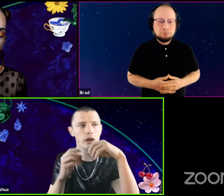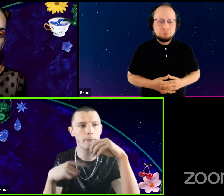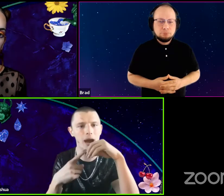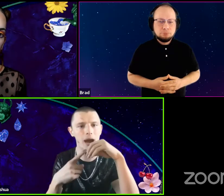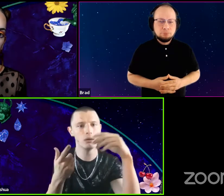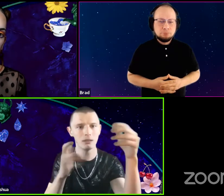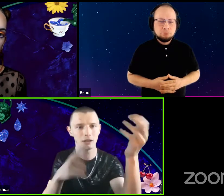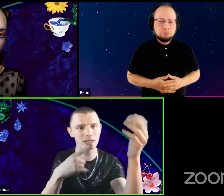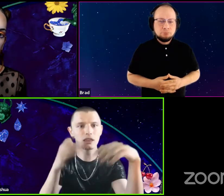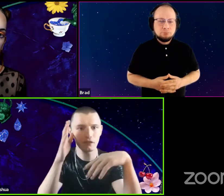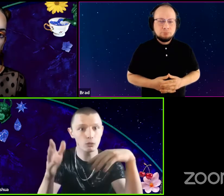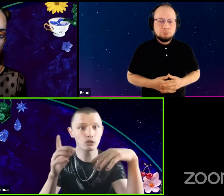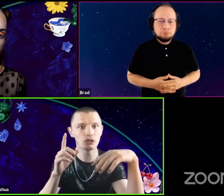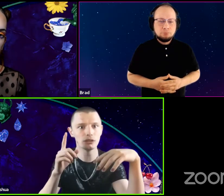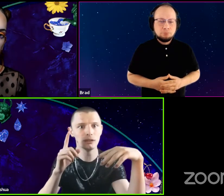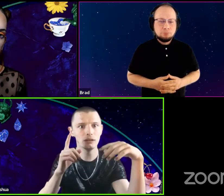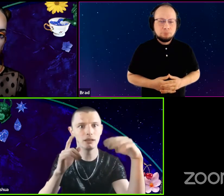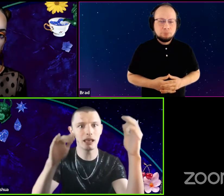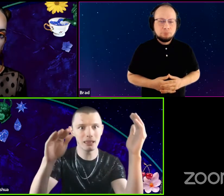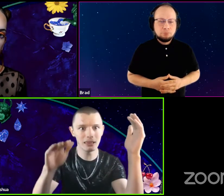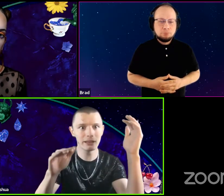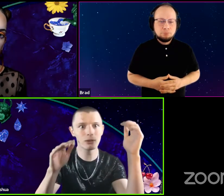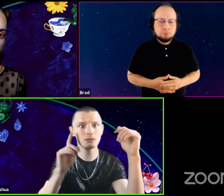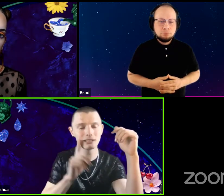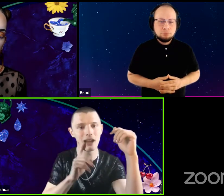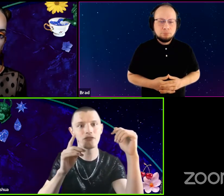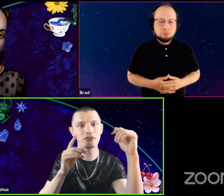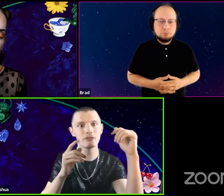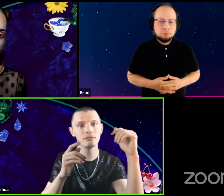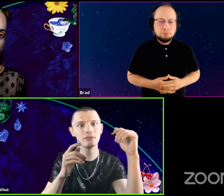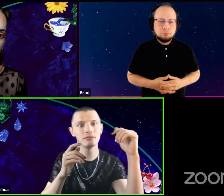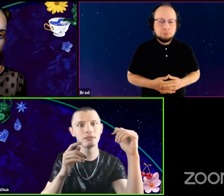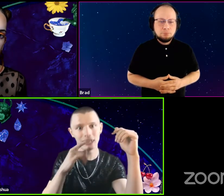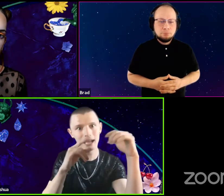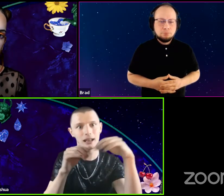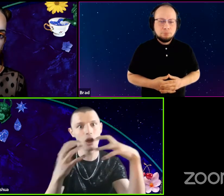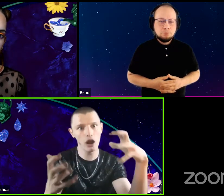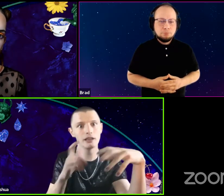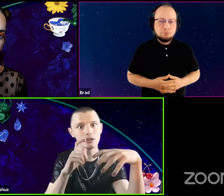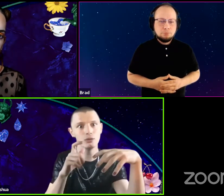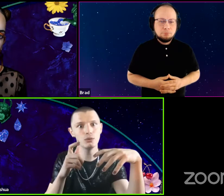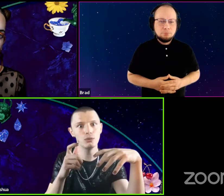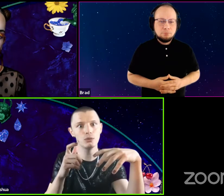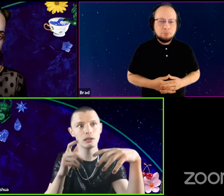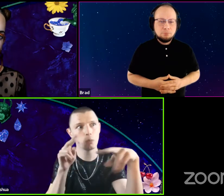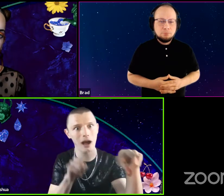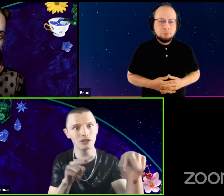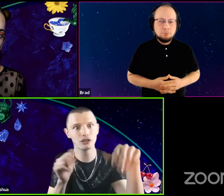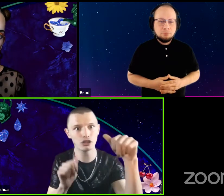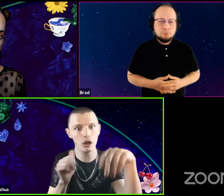like you said, the future, like that little deaf kid in the audience who is watching the show,